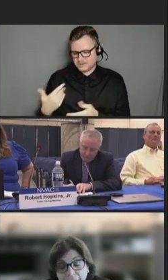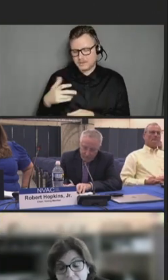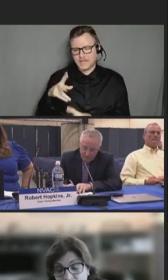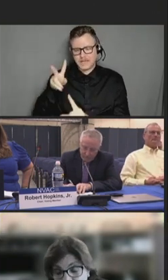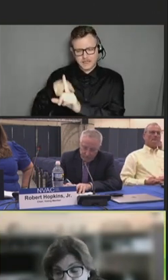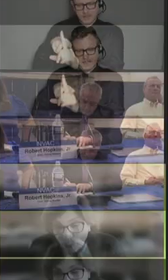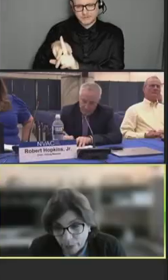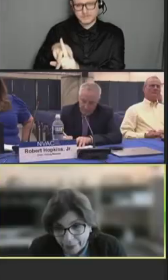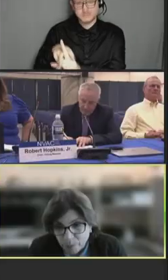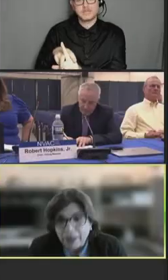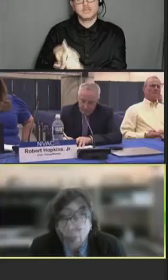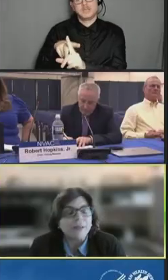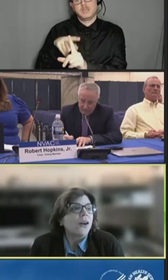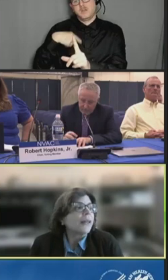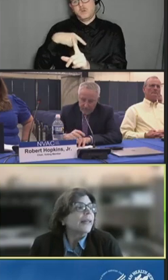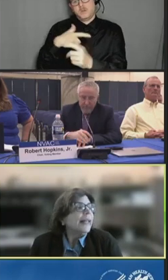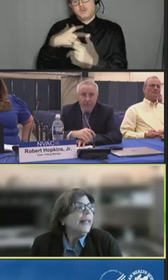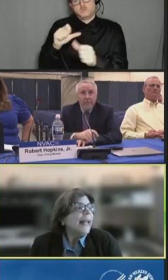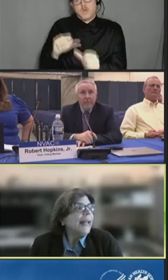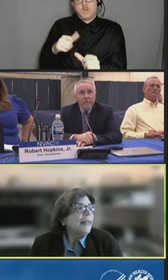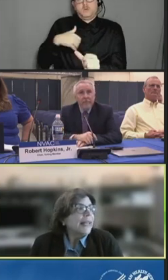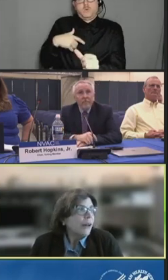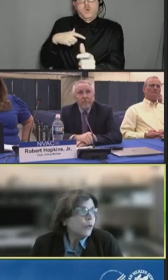chisel away at the backlog.